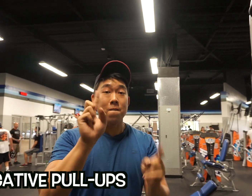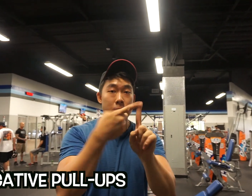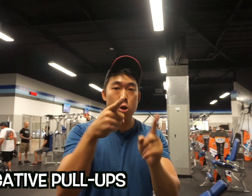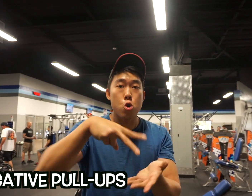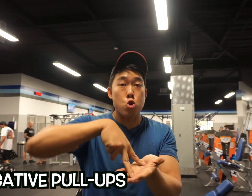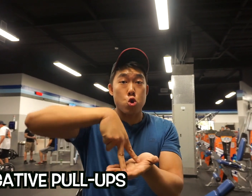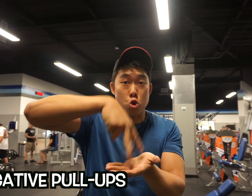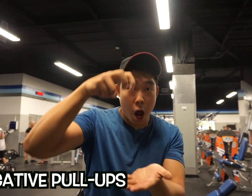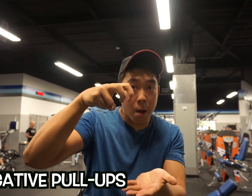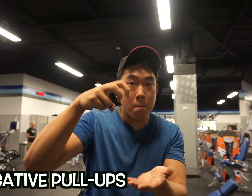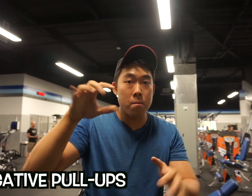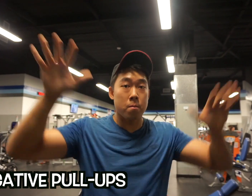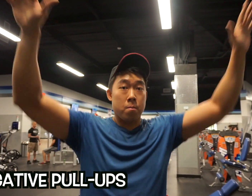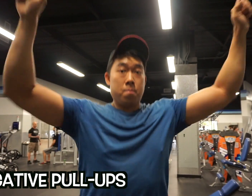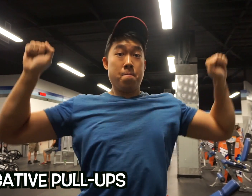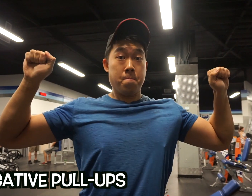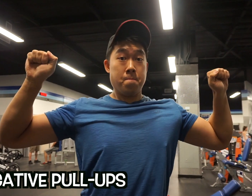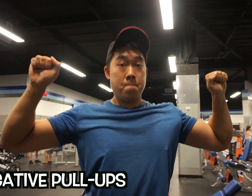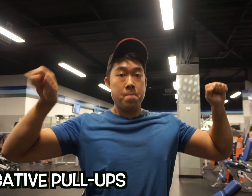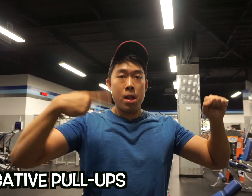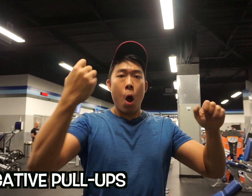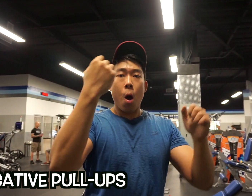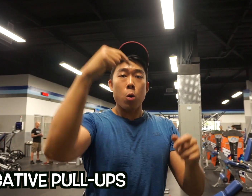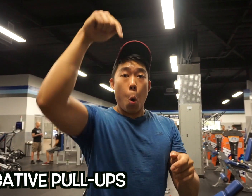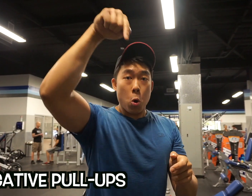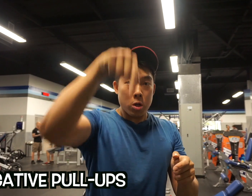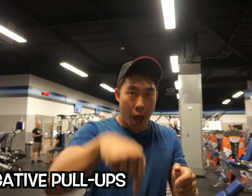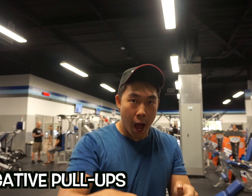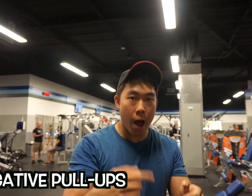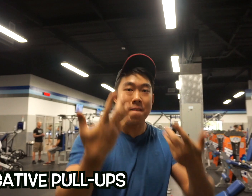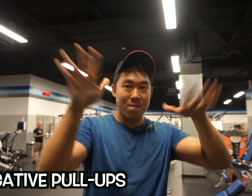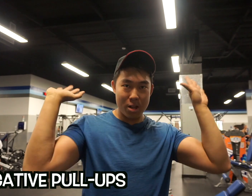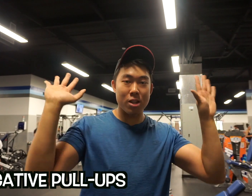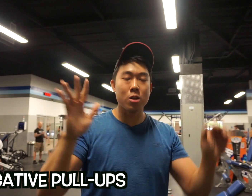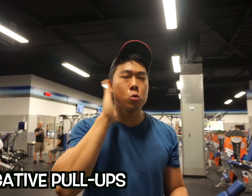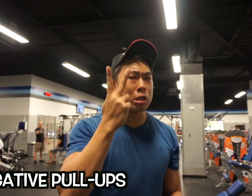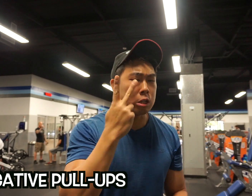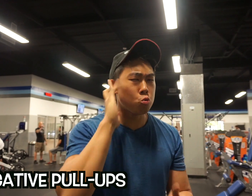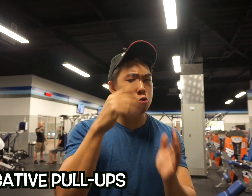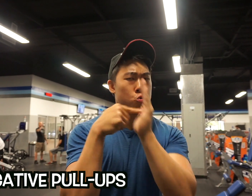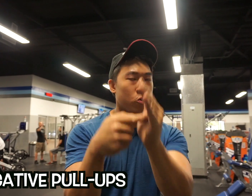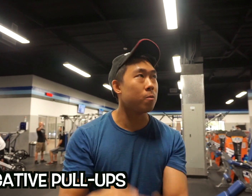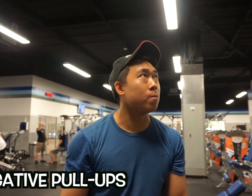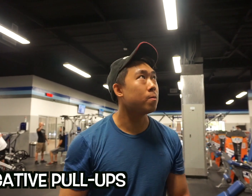You jump above the bar and try to lower yourself slowly and in control. You’ll see what I mean. I’ll show you right now.